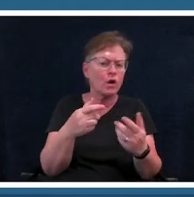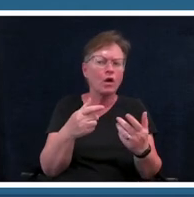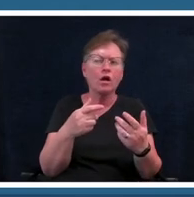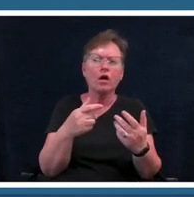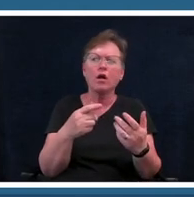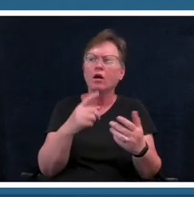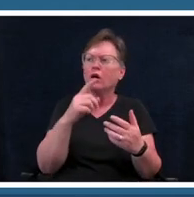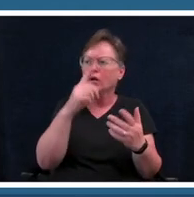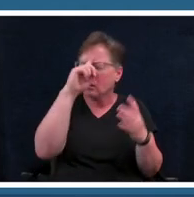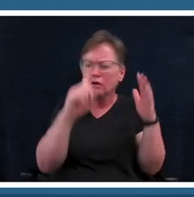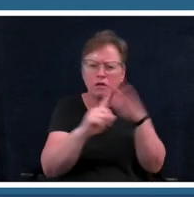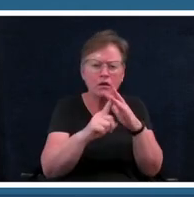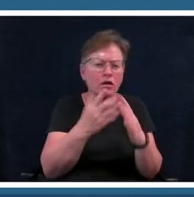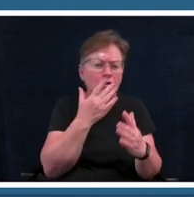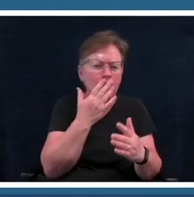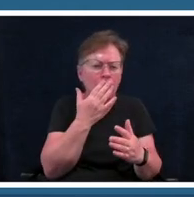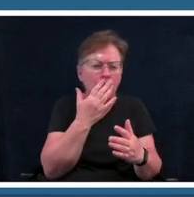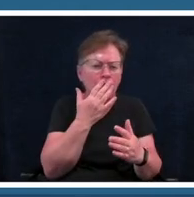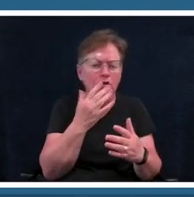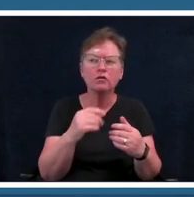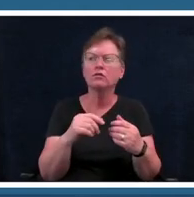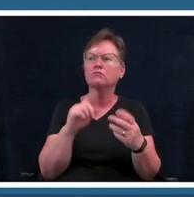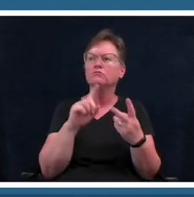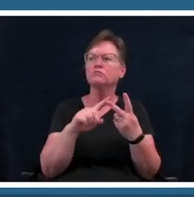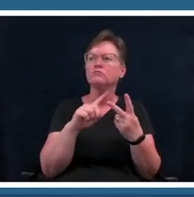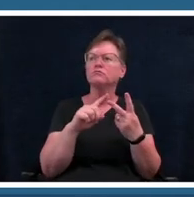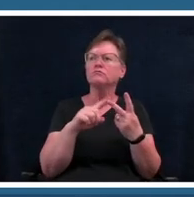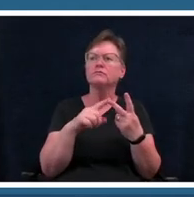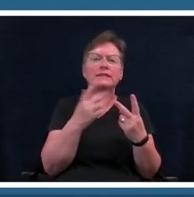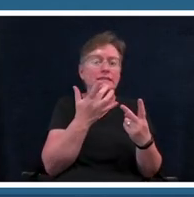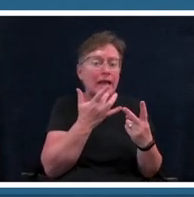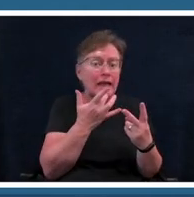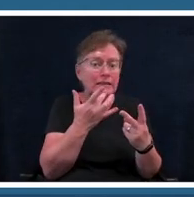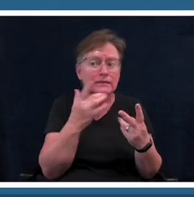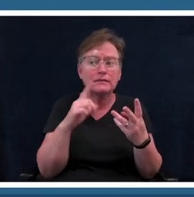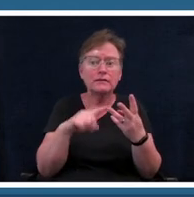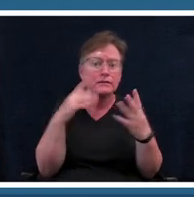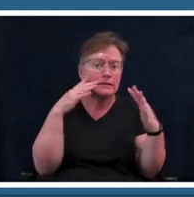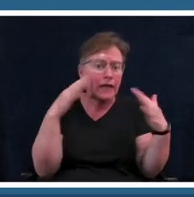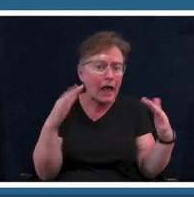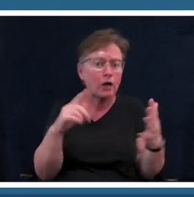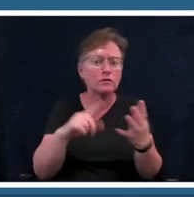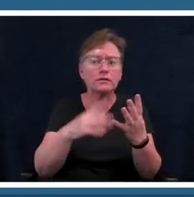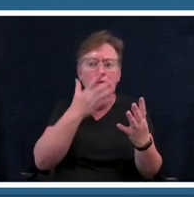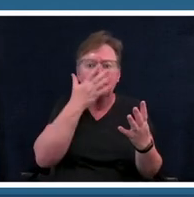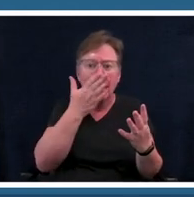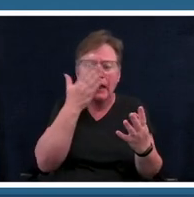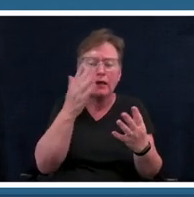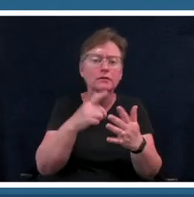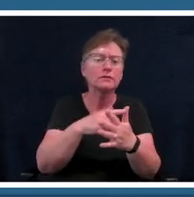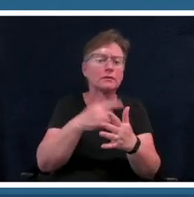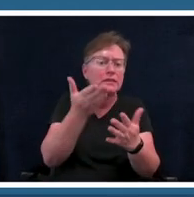over their inspiration words tastes sounds smells